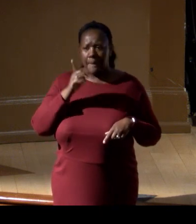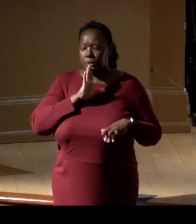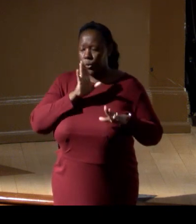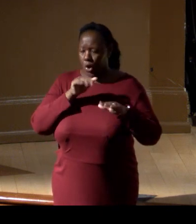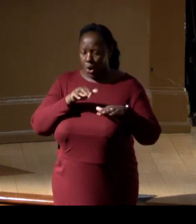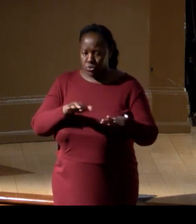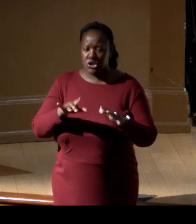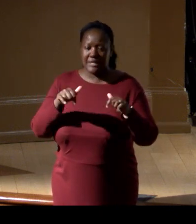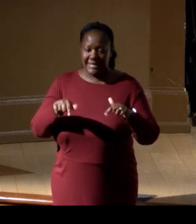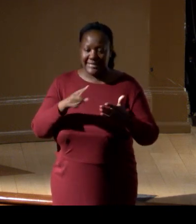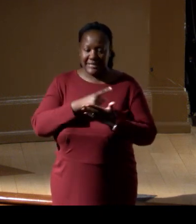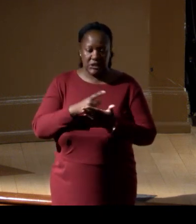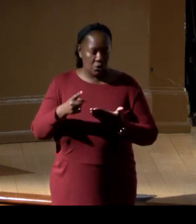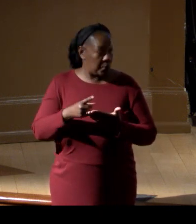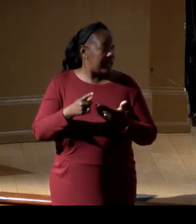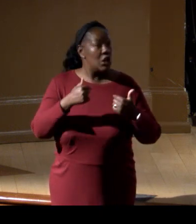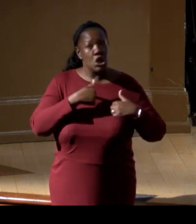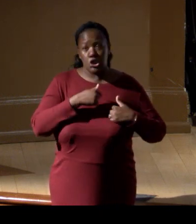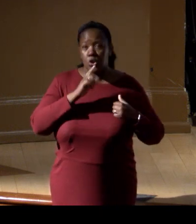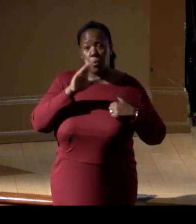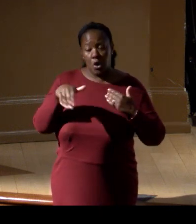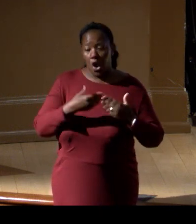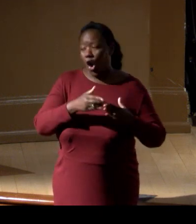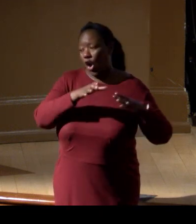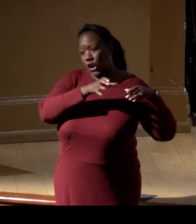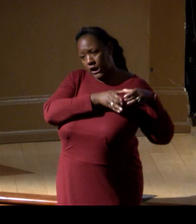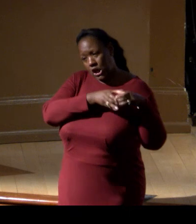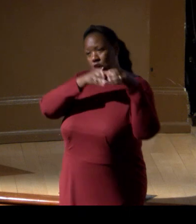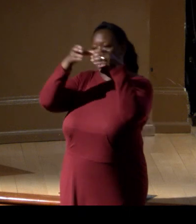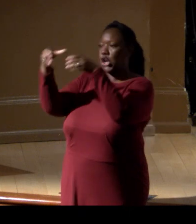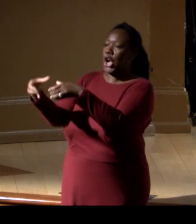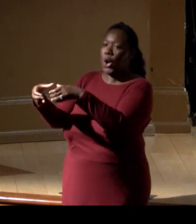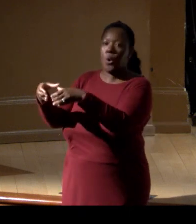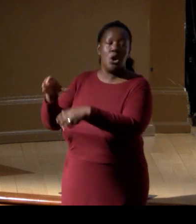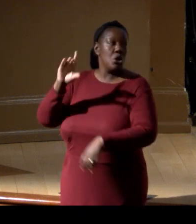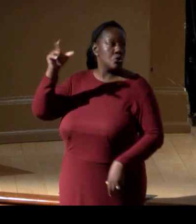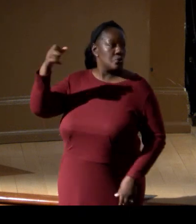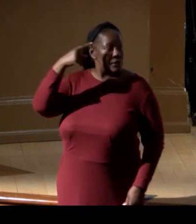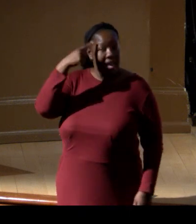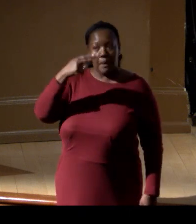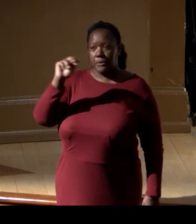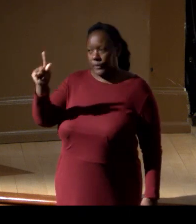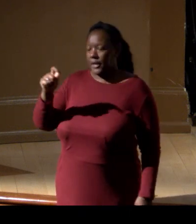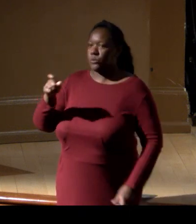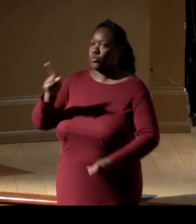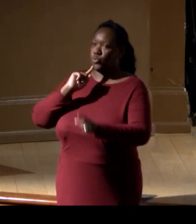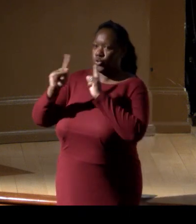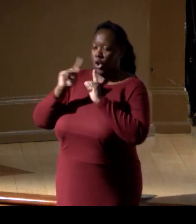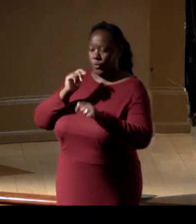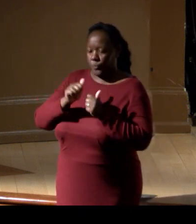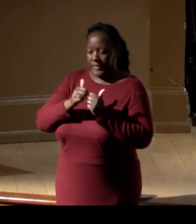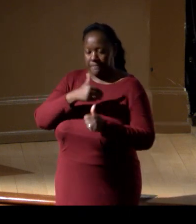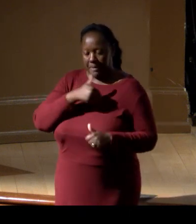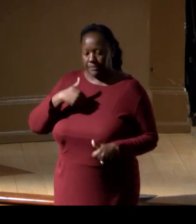and going straight up to Capitol Hill telling, this is a chance to actually talk to members and staffs that you rarely get.